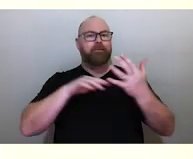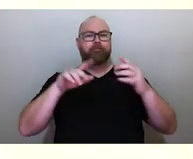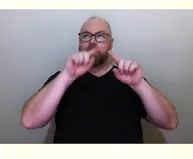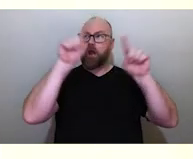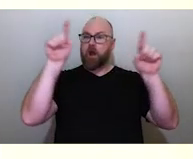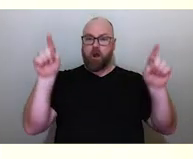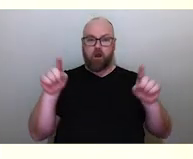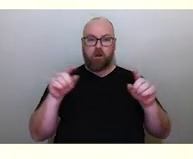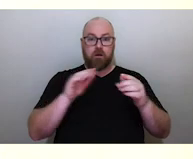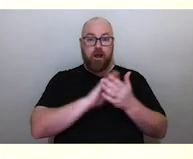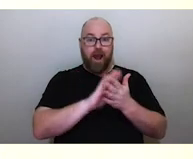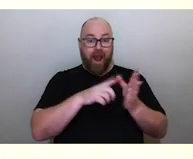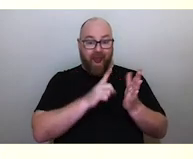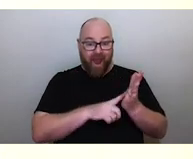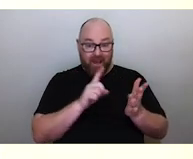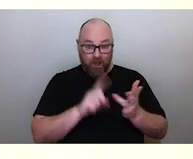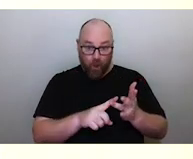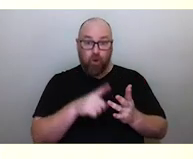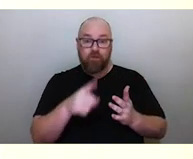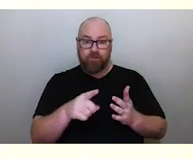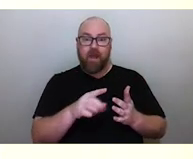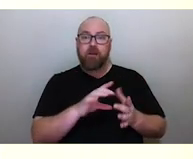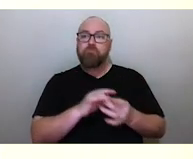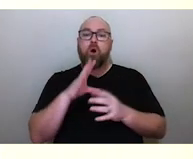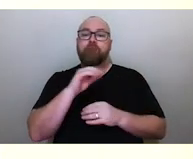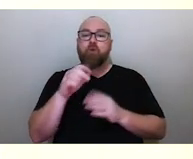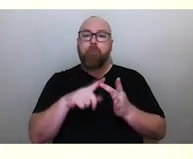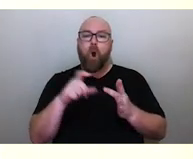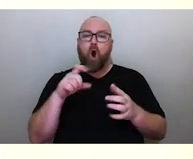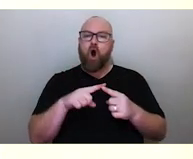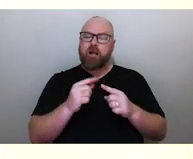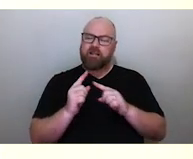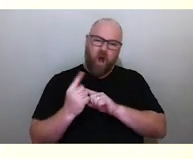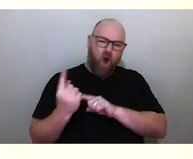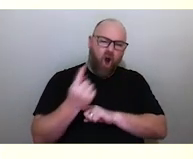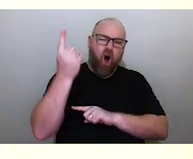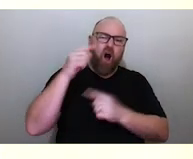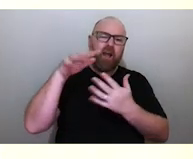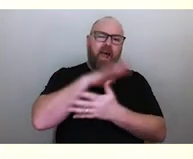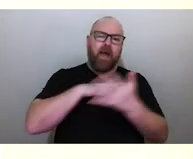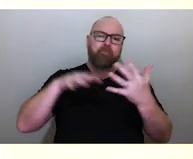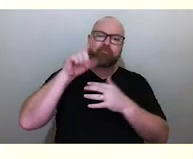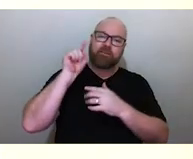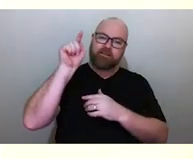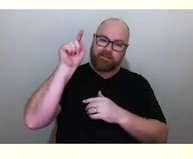by the refraction of ice crystals high in the atmosphere, and these ice crystals form in low fronts.